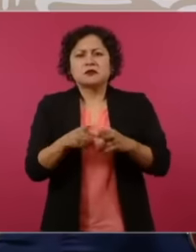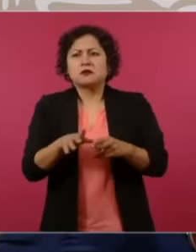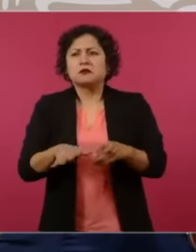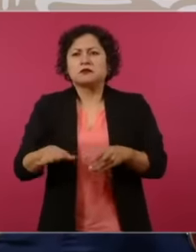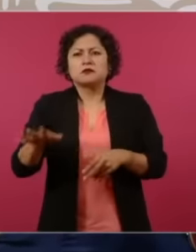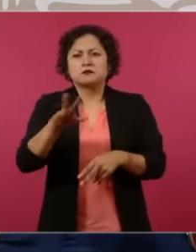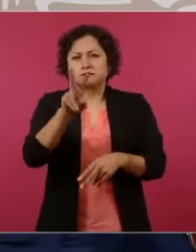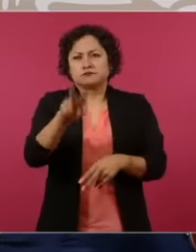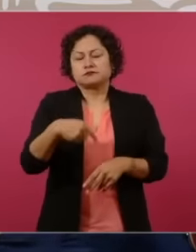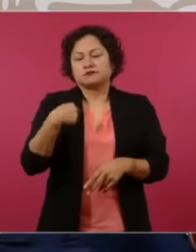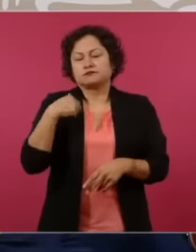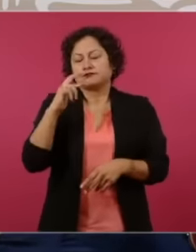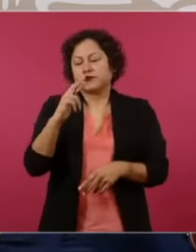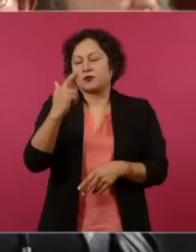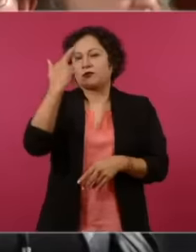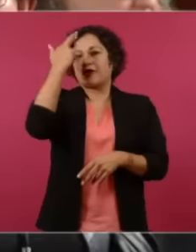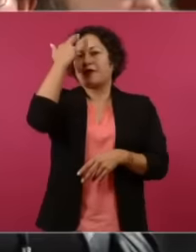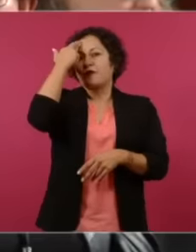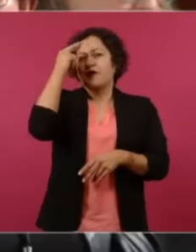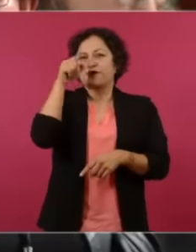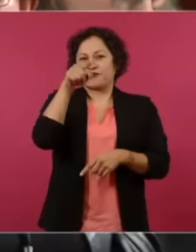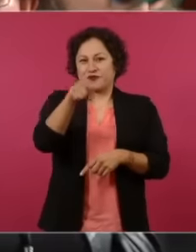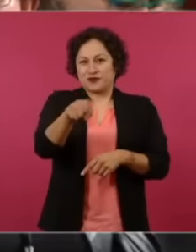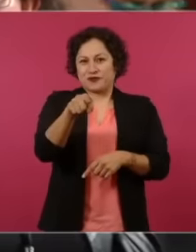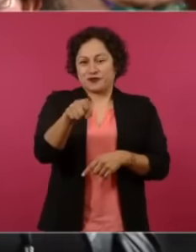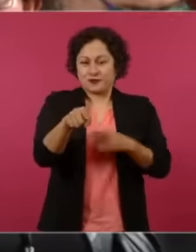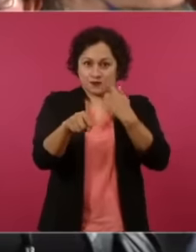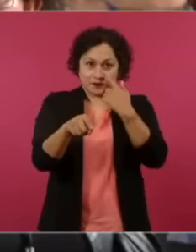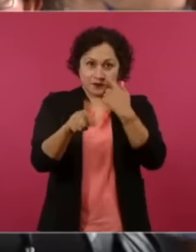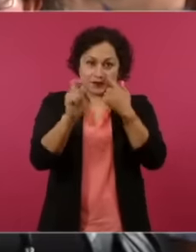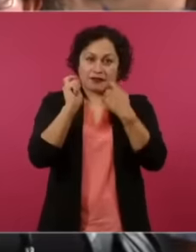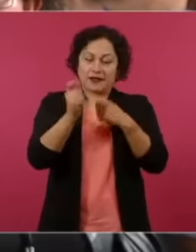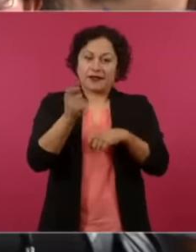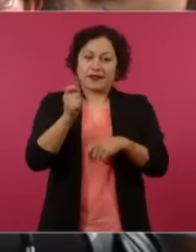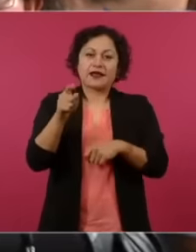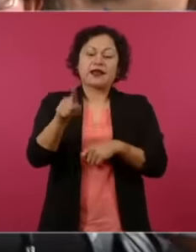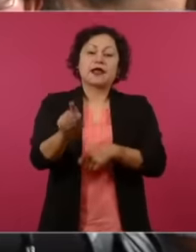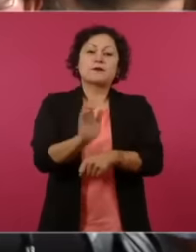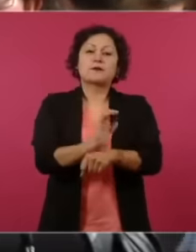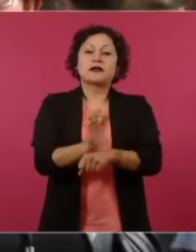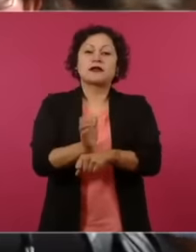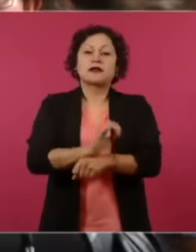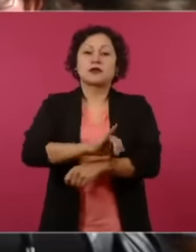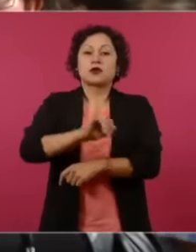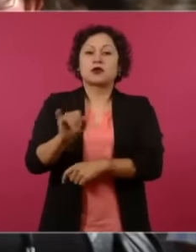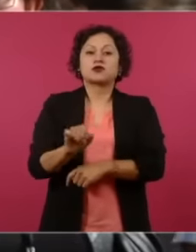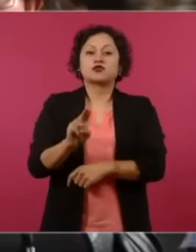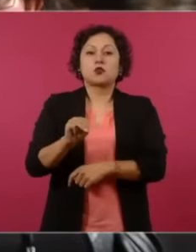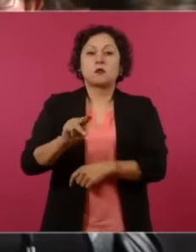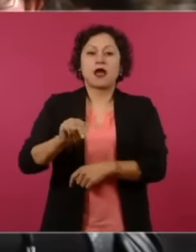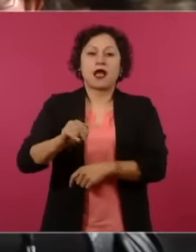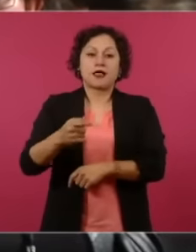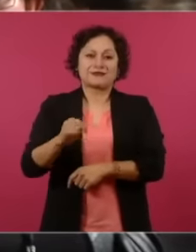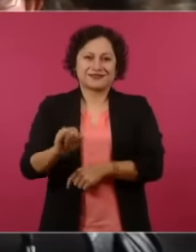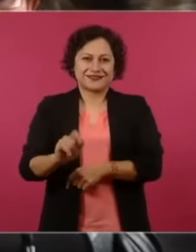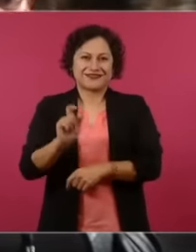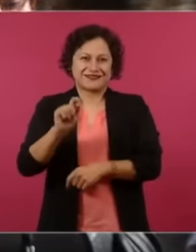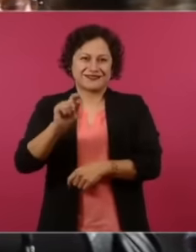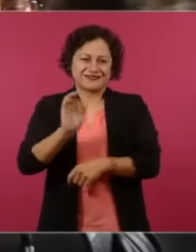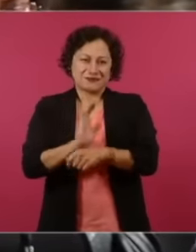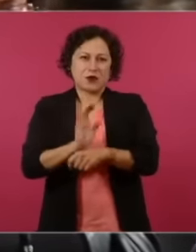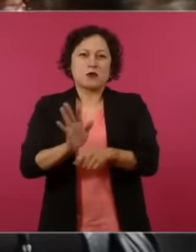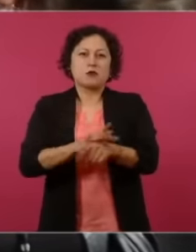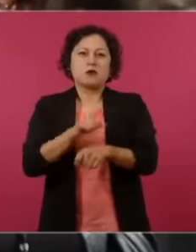remembered the hippopotamus from yumanji because some of them way back could barely walk and the and the gesture